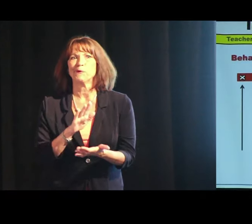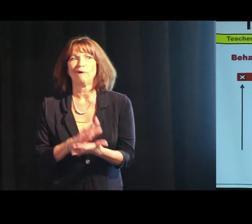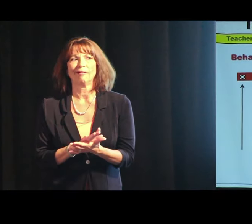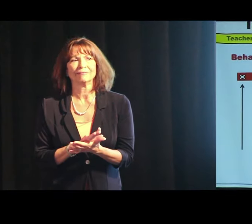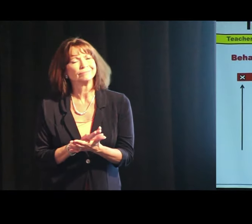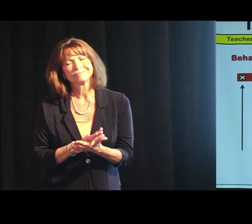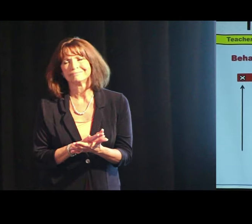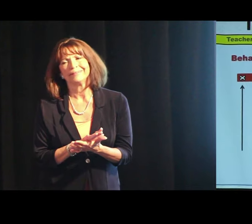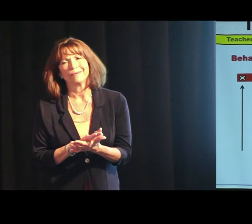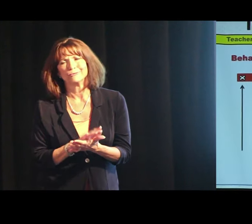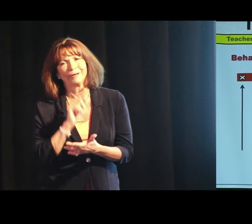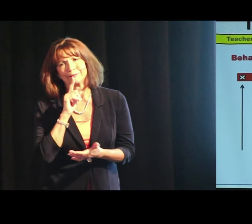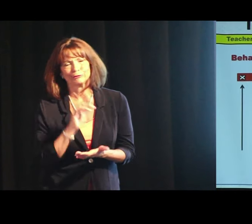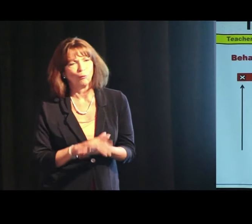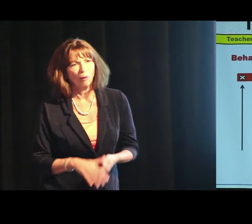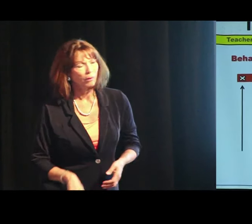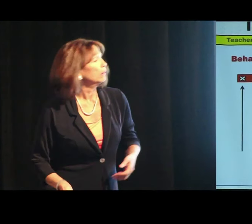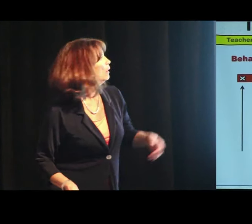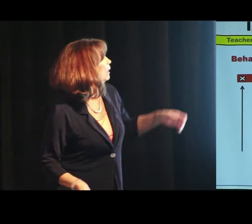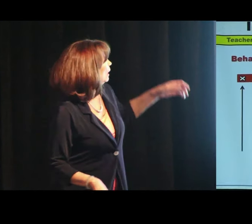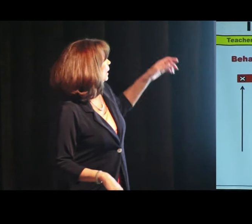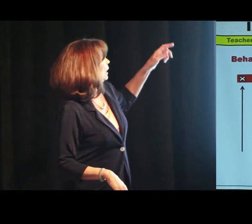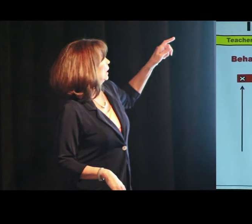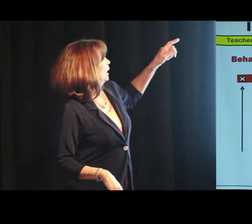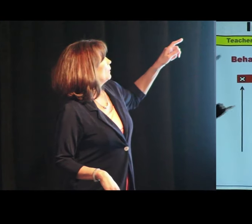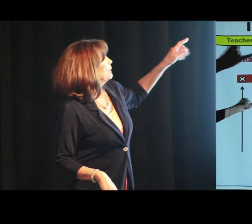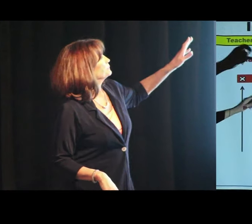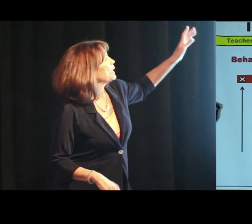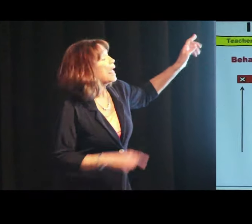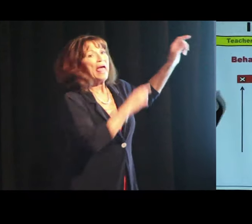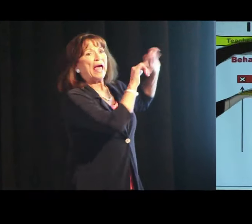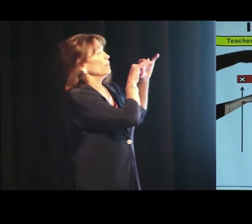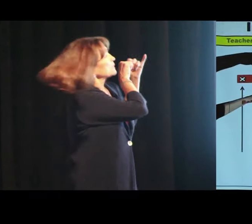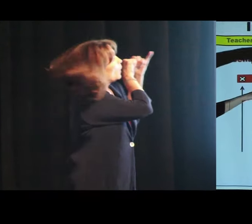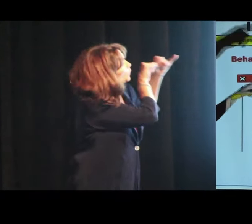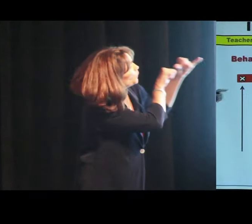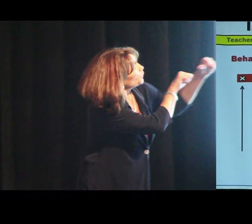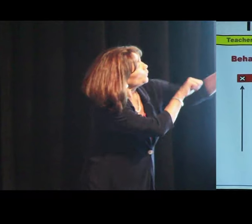some people call that real school. I don't think so. But then it moves across